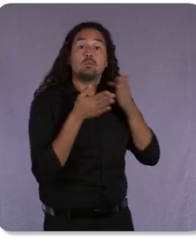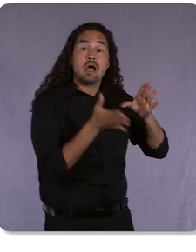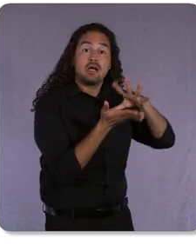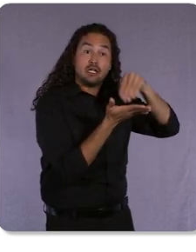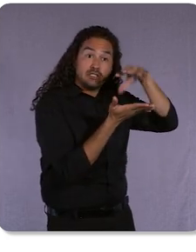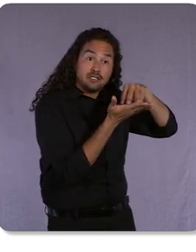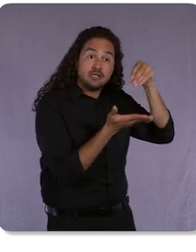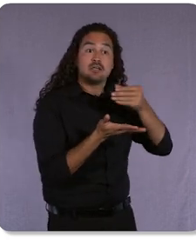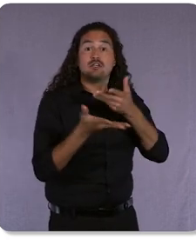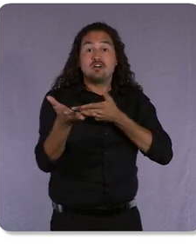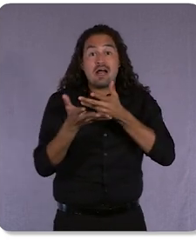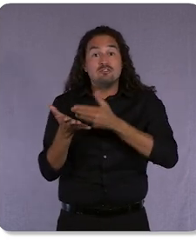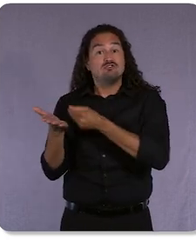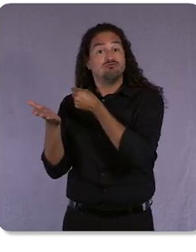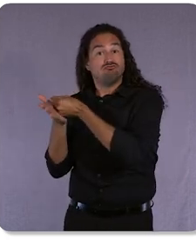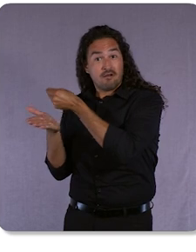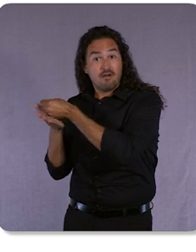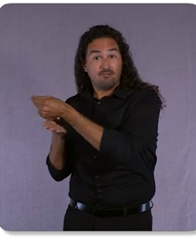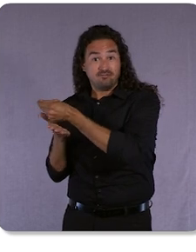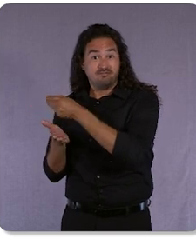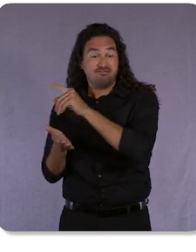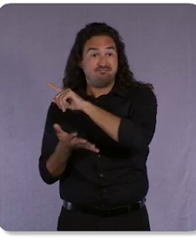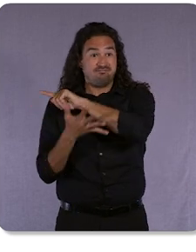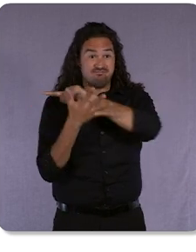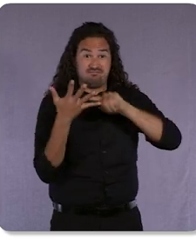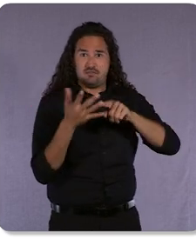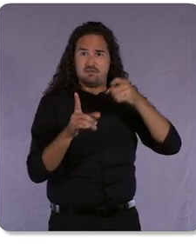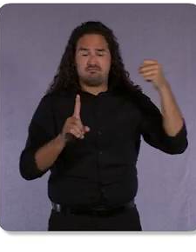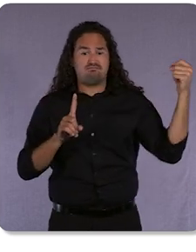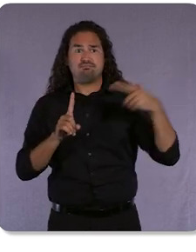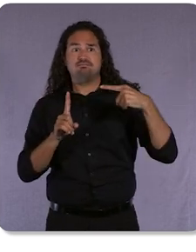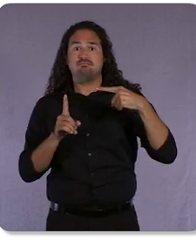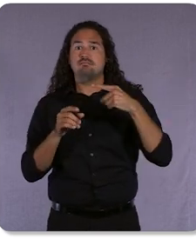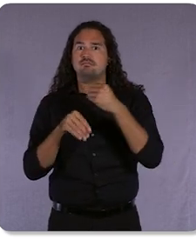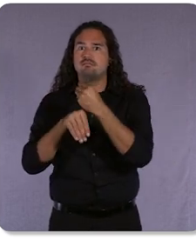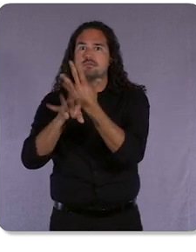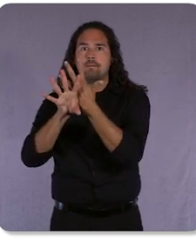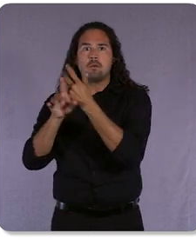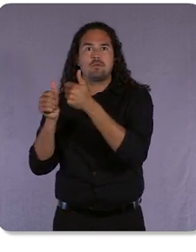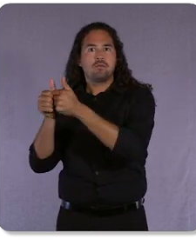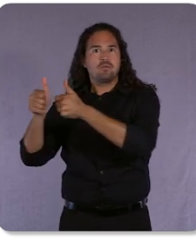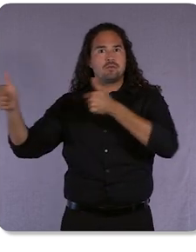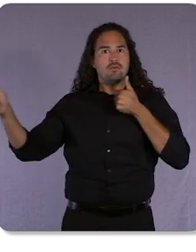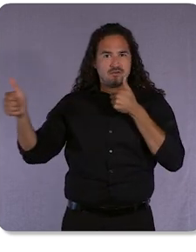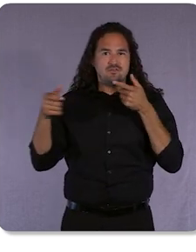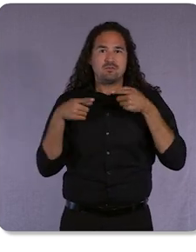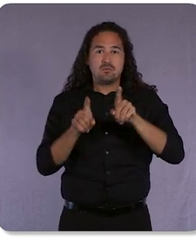to remote at the beginning of the pandemic. Then there are some connected, but less obvious